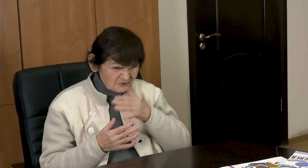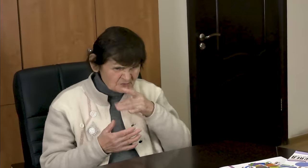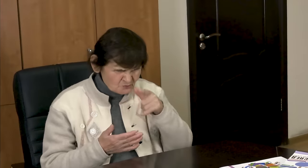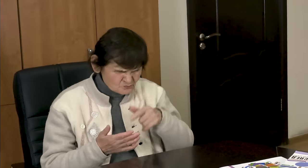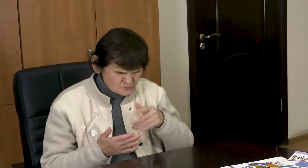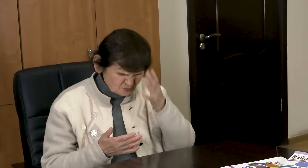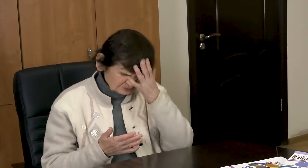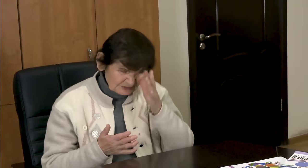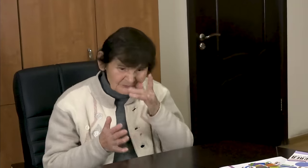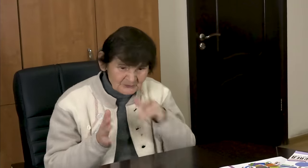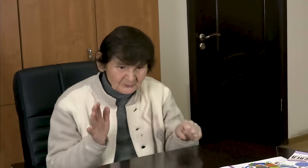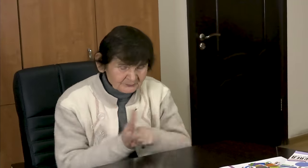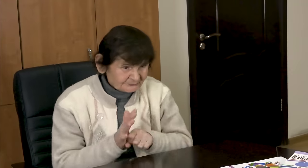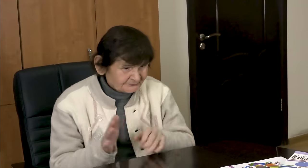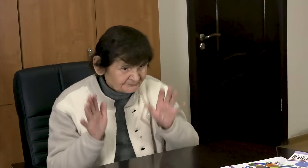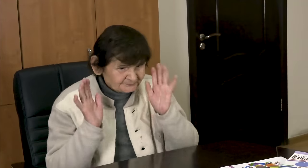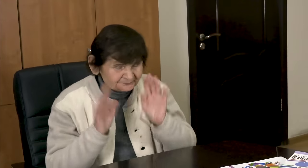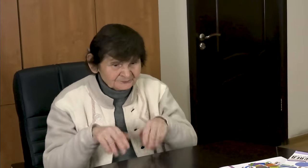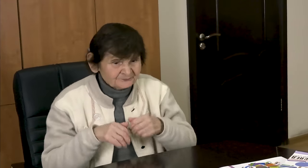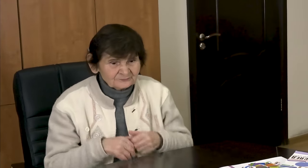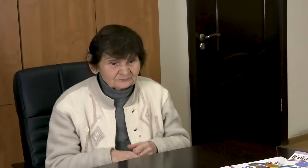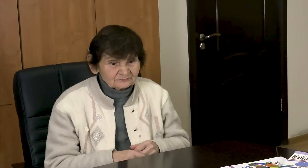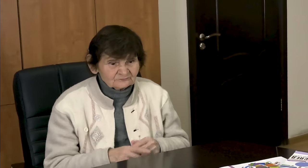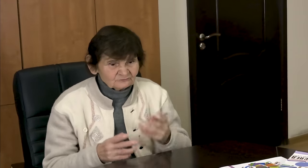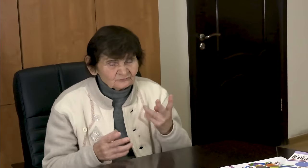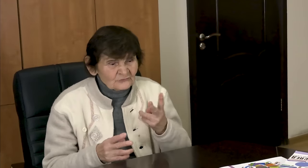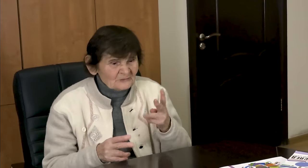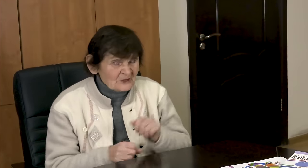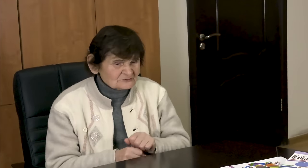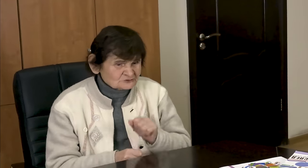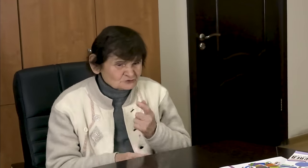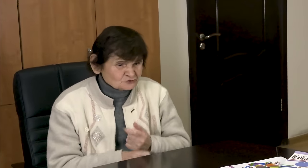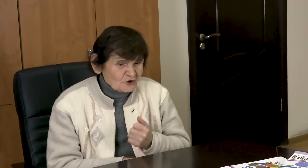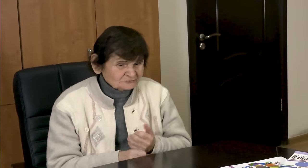We spent so much time...